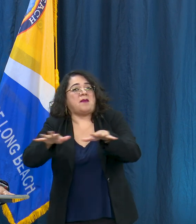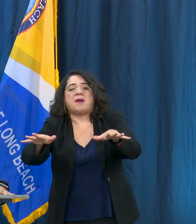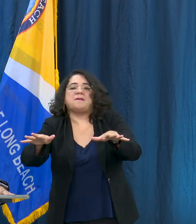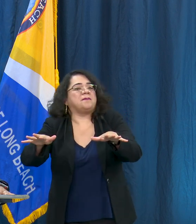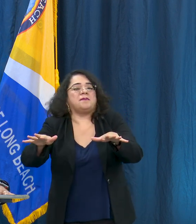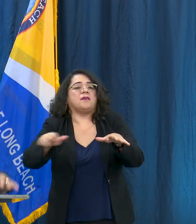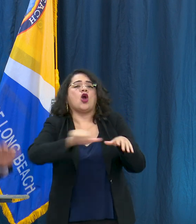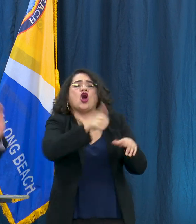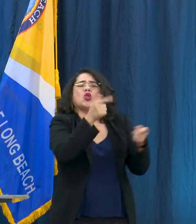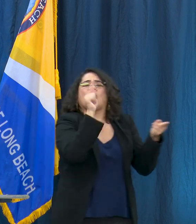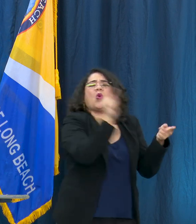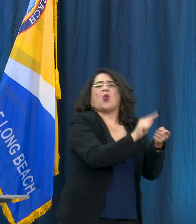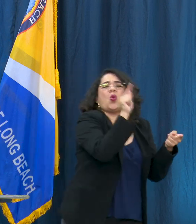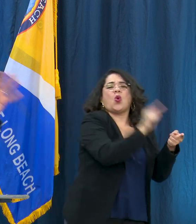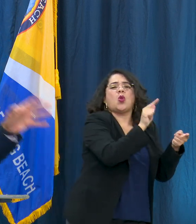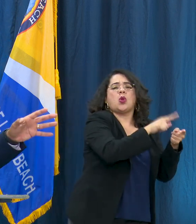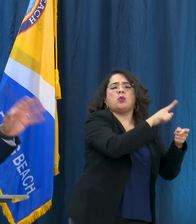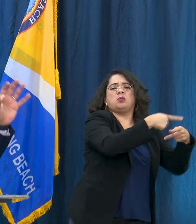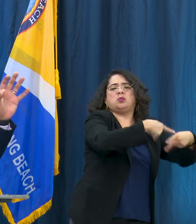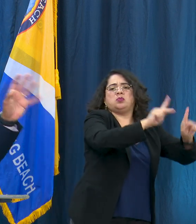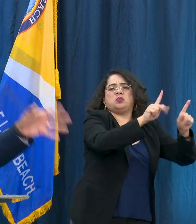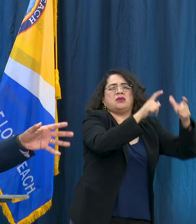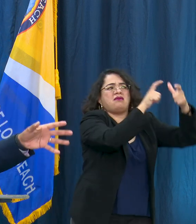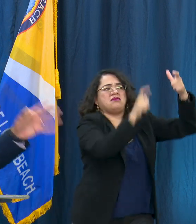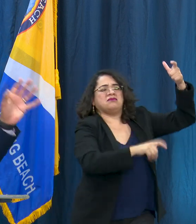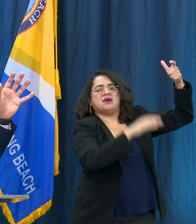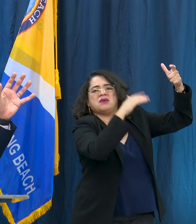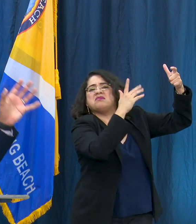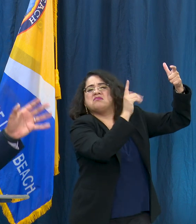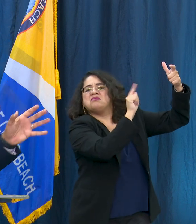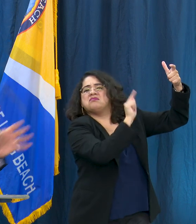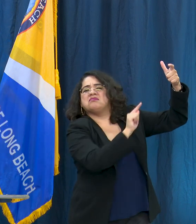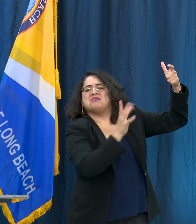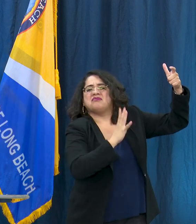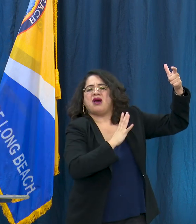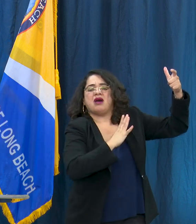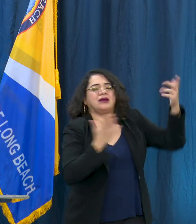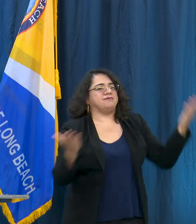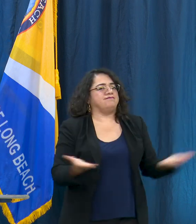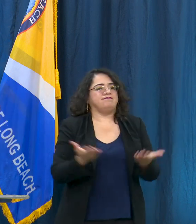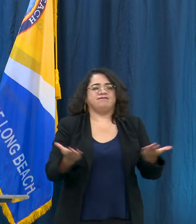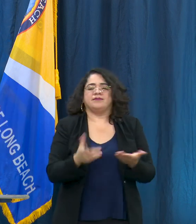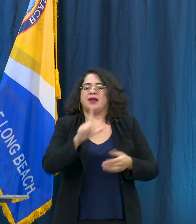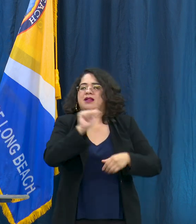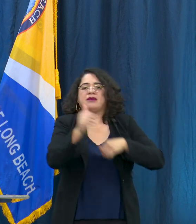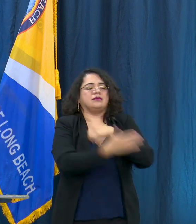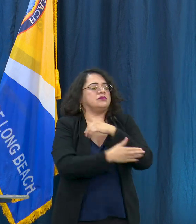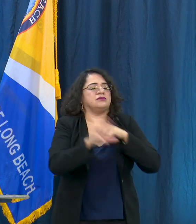probably know the Governor over the weekend announced that gyms and fitness